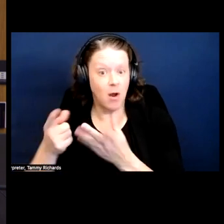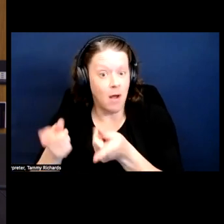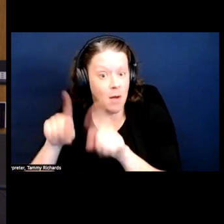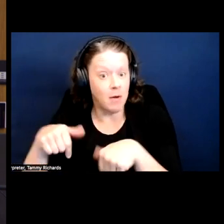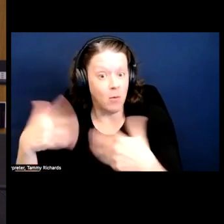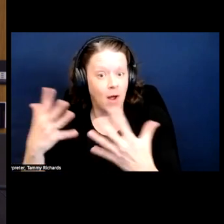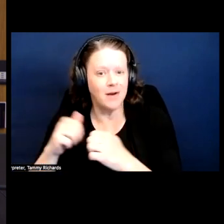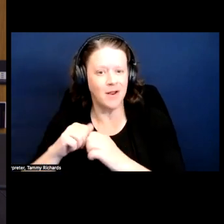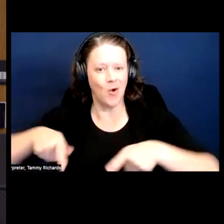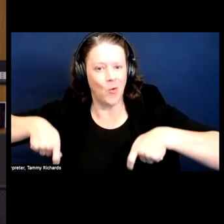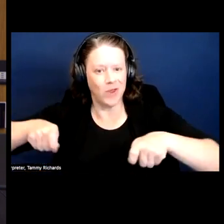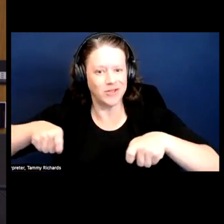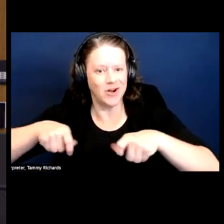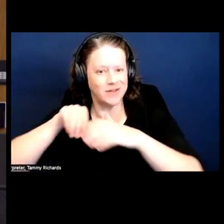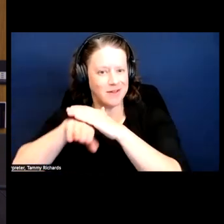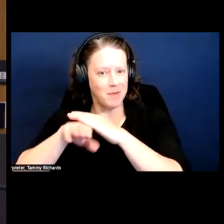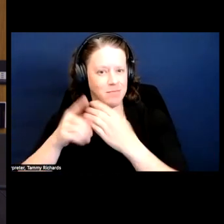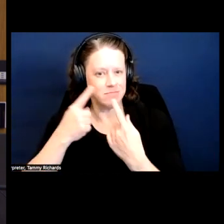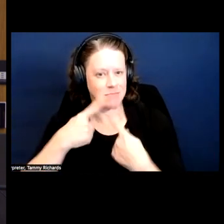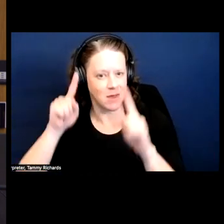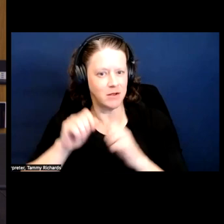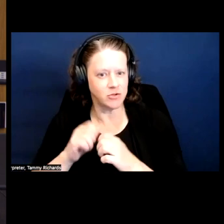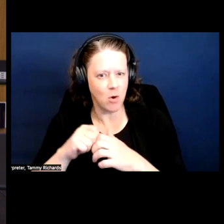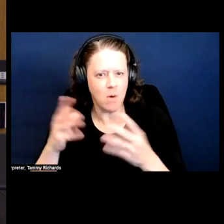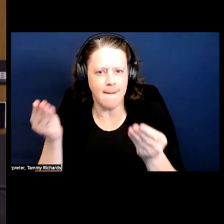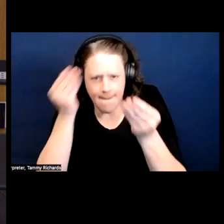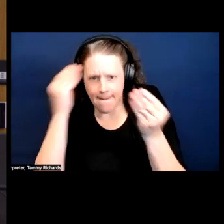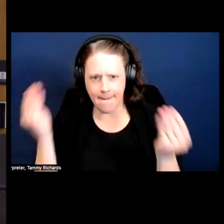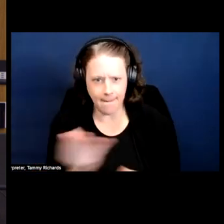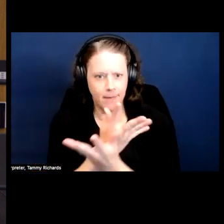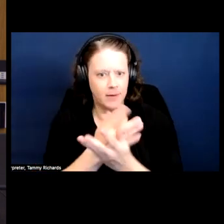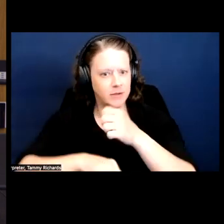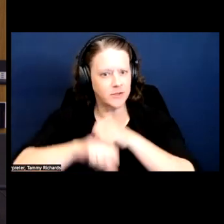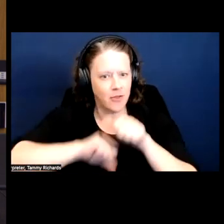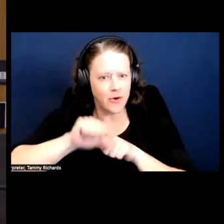So there's things that exchange was happening through this movement work in a way that I